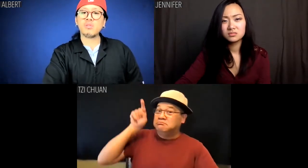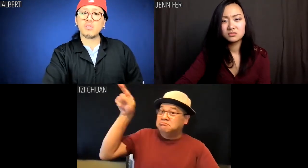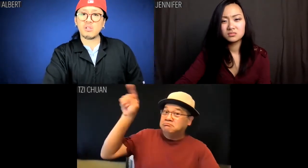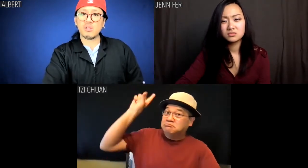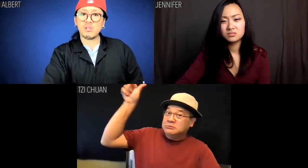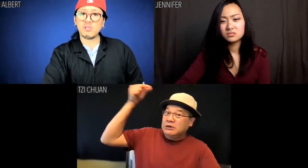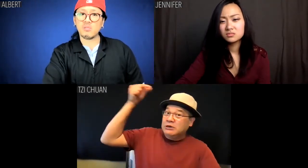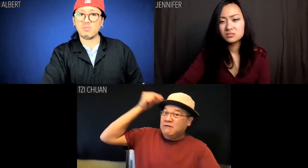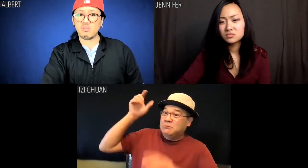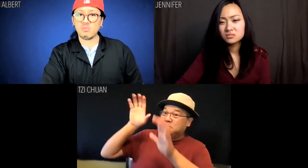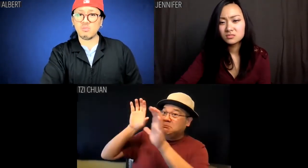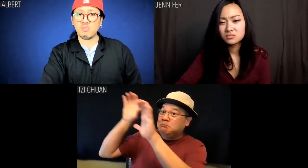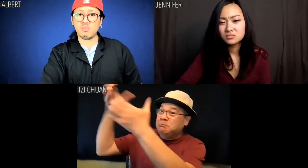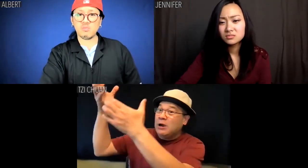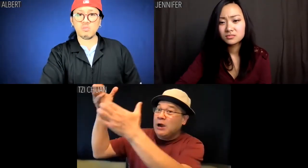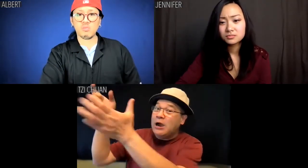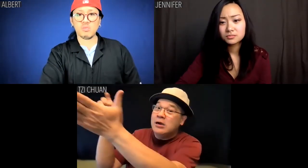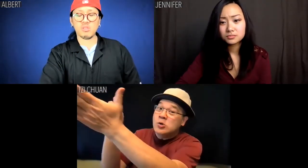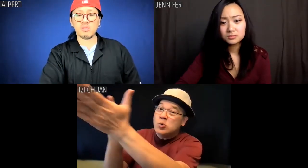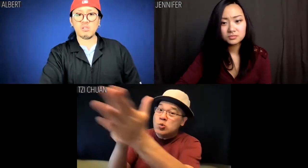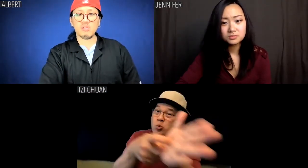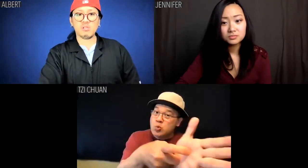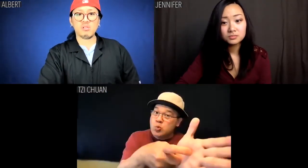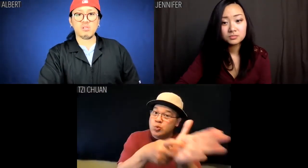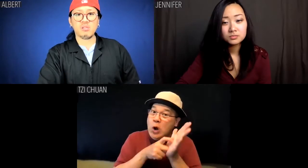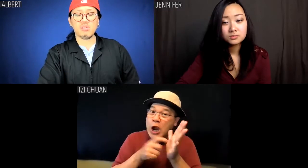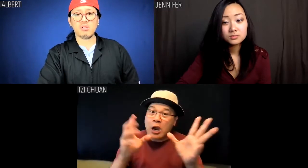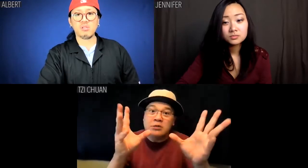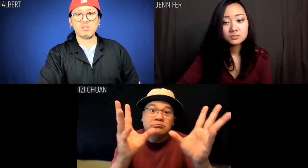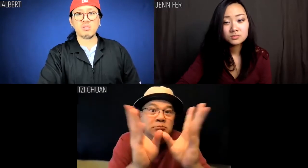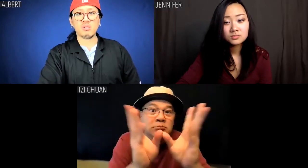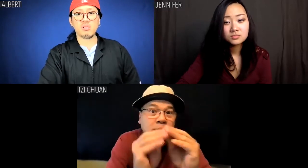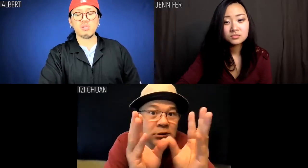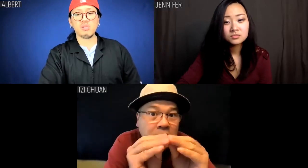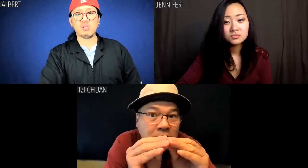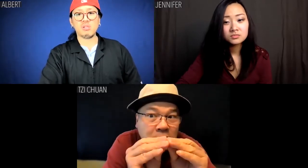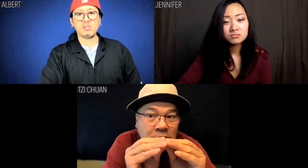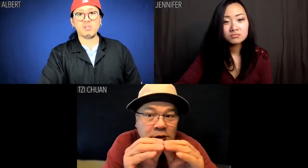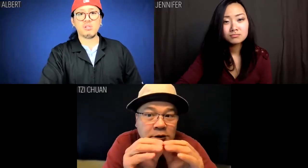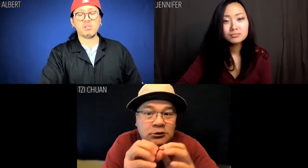The party requires a debriefing.